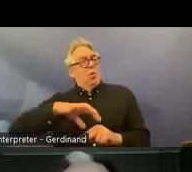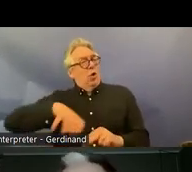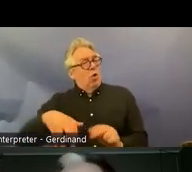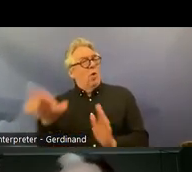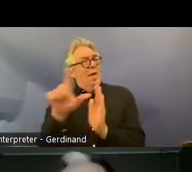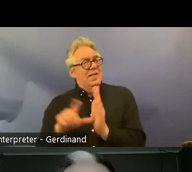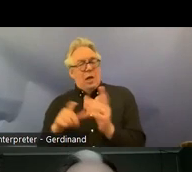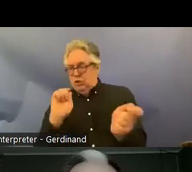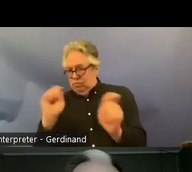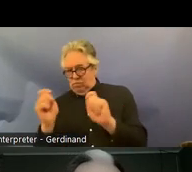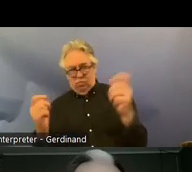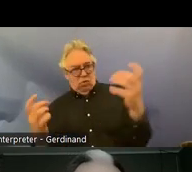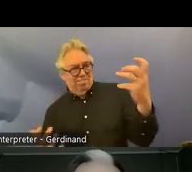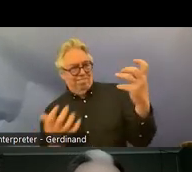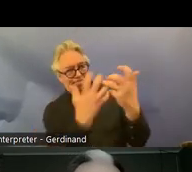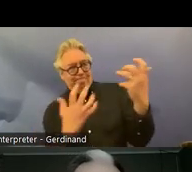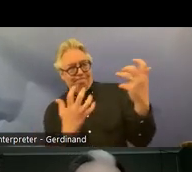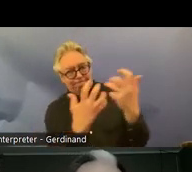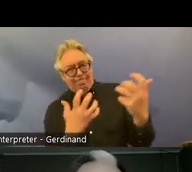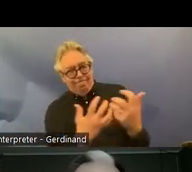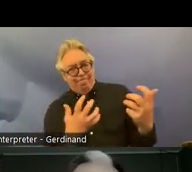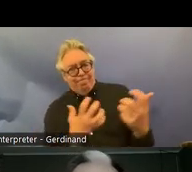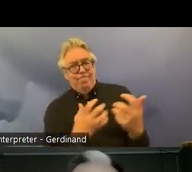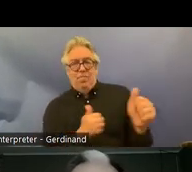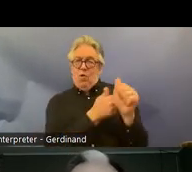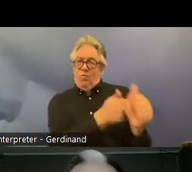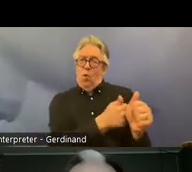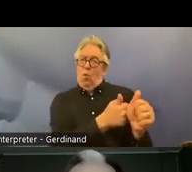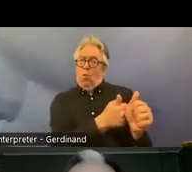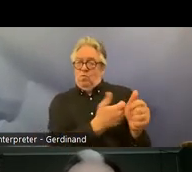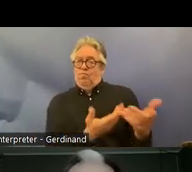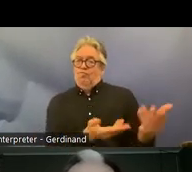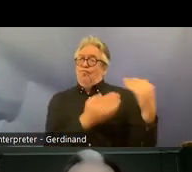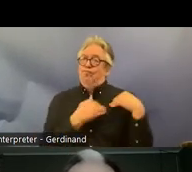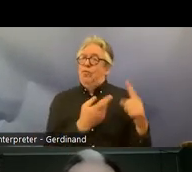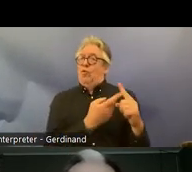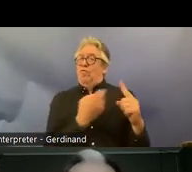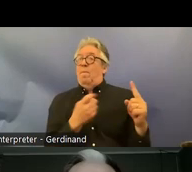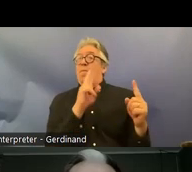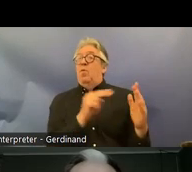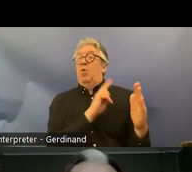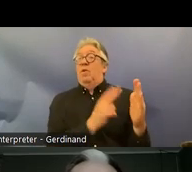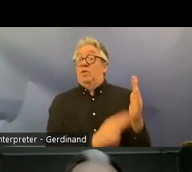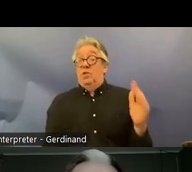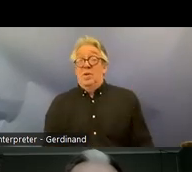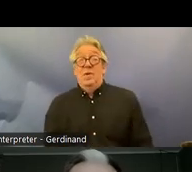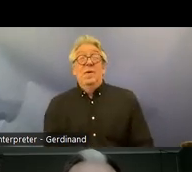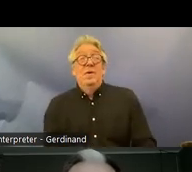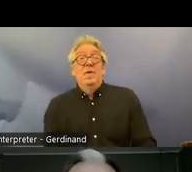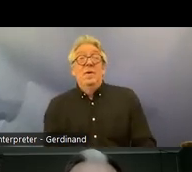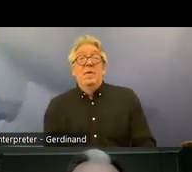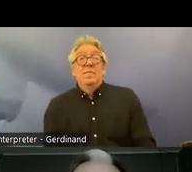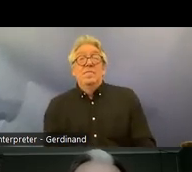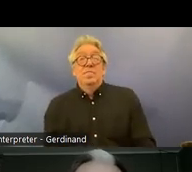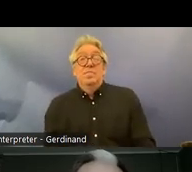better live up to the duties under the convention uh and then the third form is